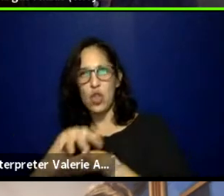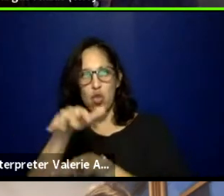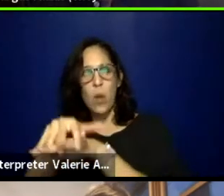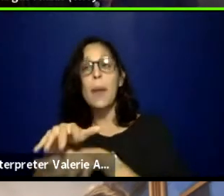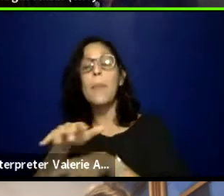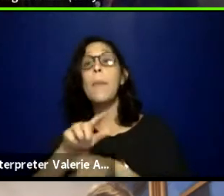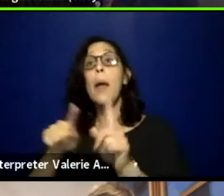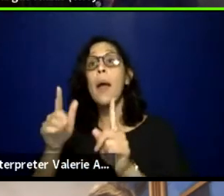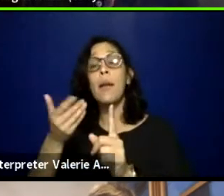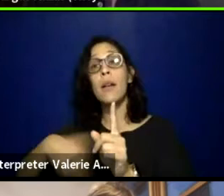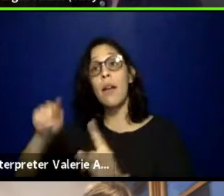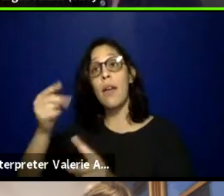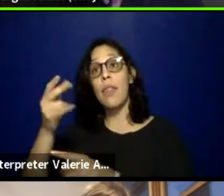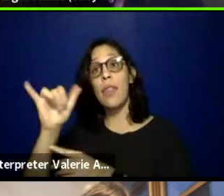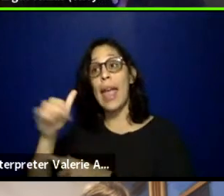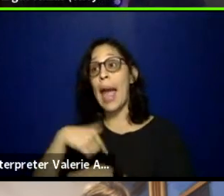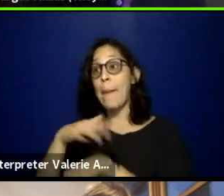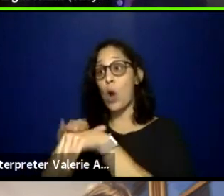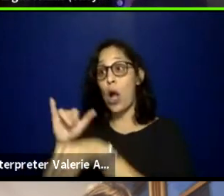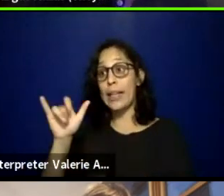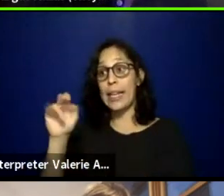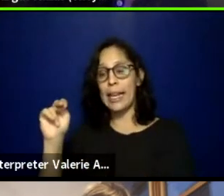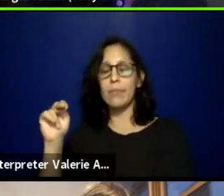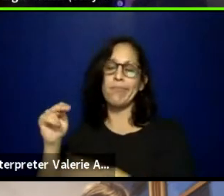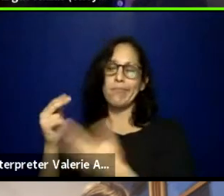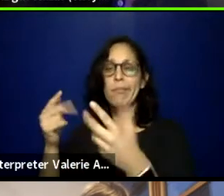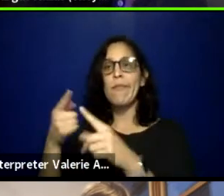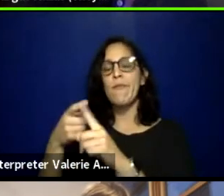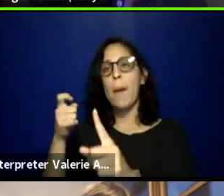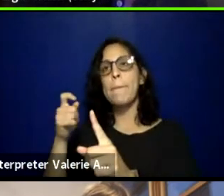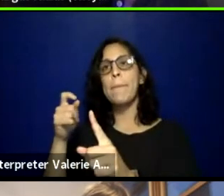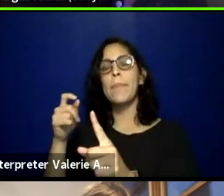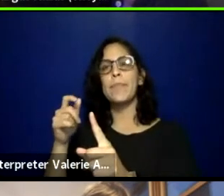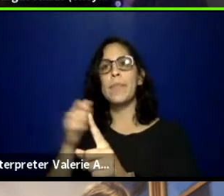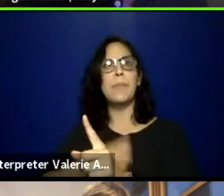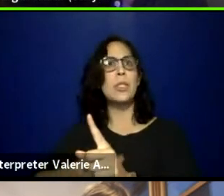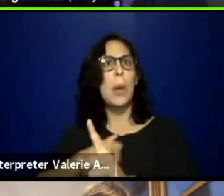And I am calling in from, no, not, sorry, my Siri's now,